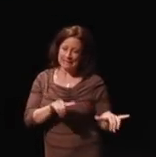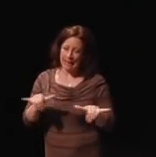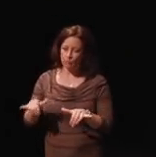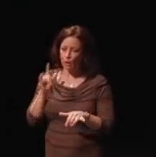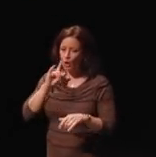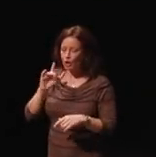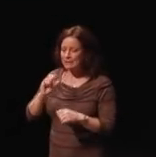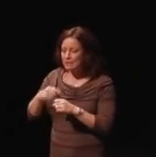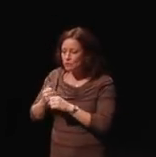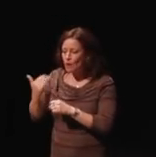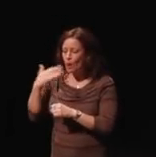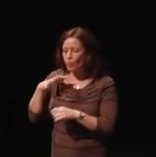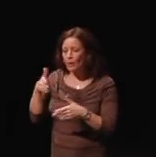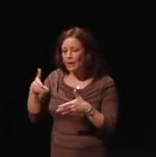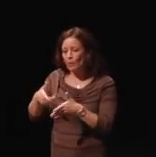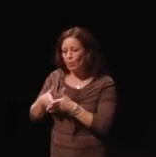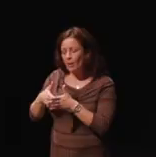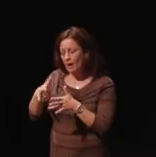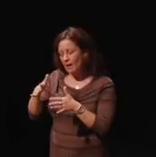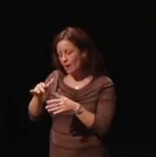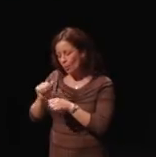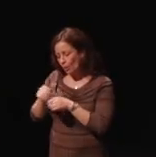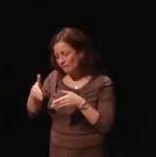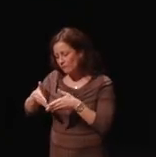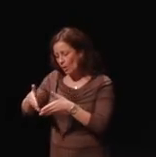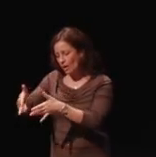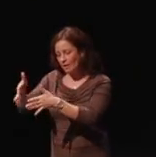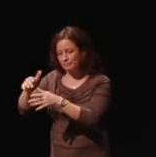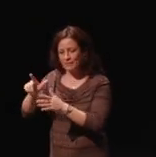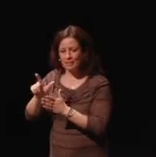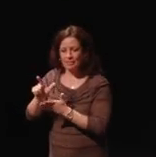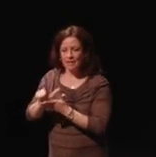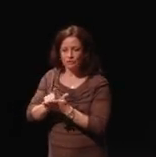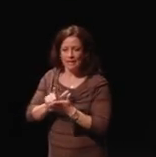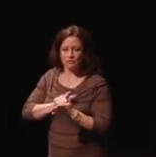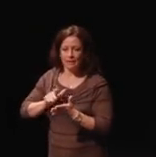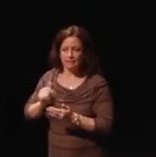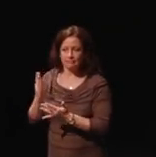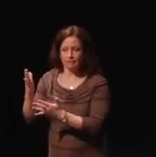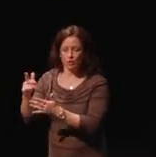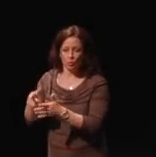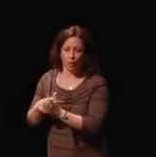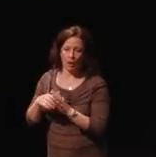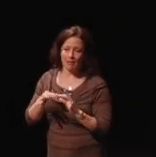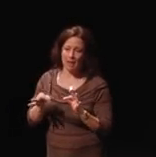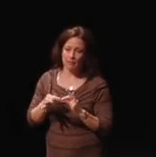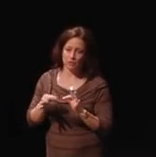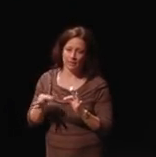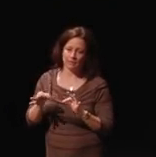on legislation to require captioning on television. If you don't have access to the culture, if you don't have,